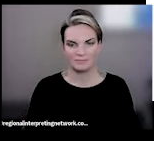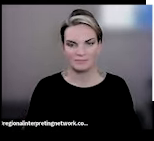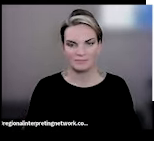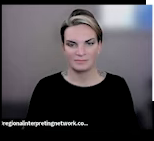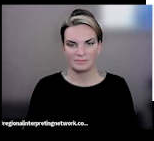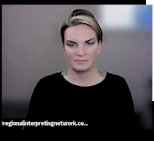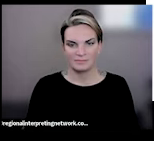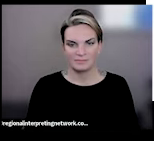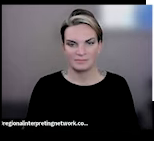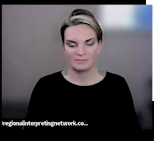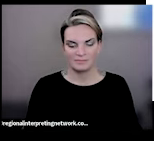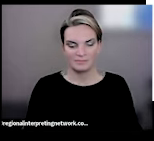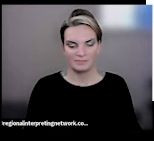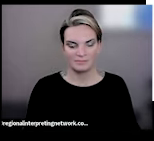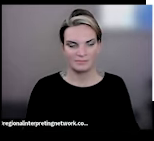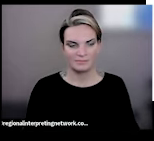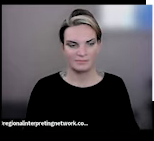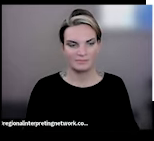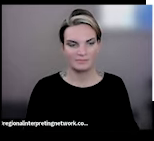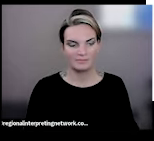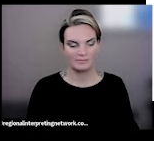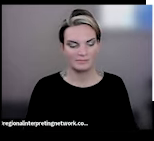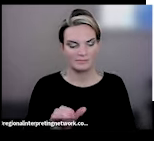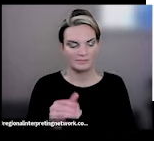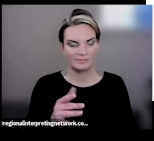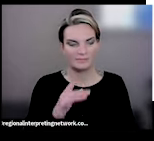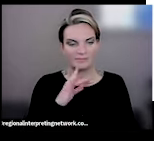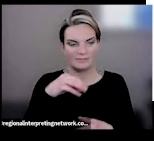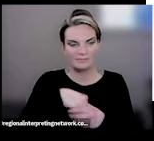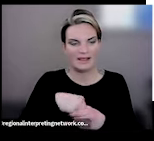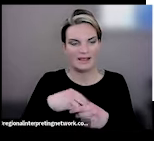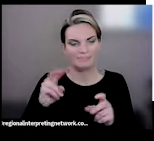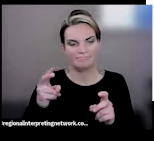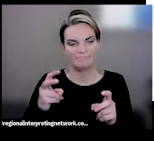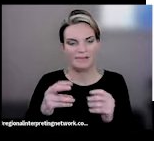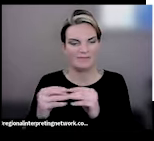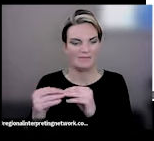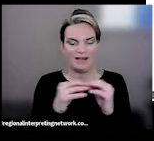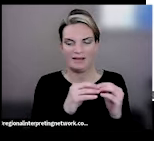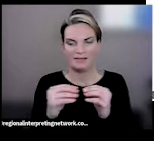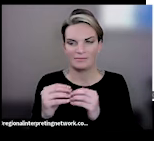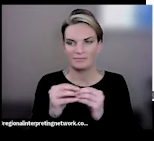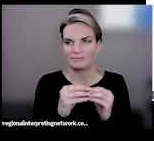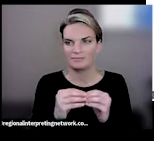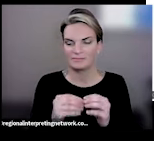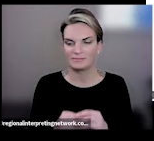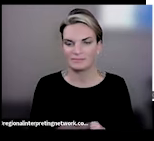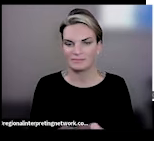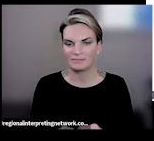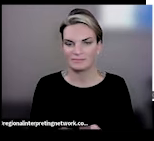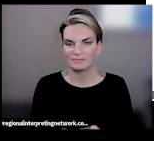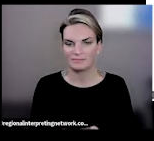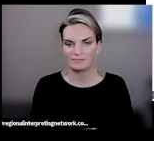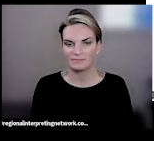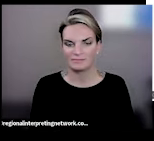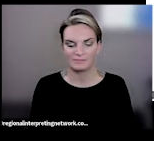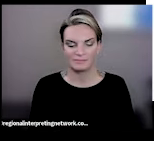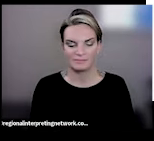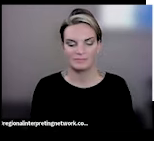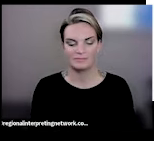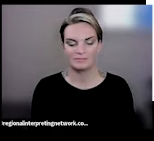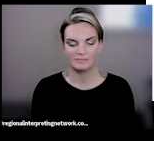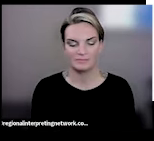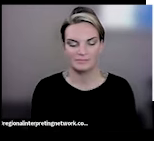and there's just kind of some infighting going on. But, you can kind of see how this can